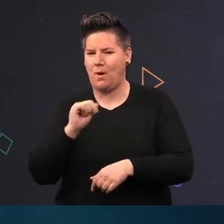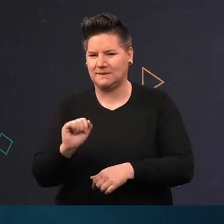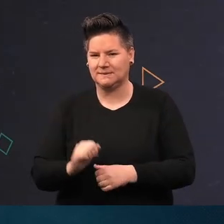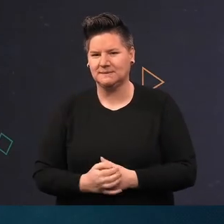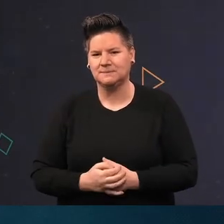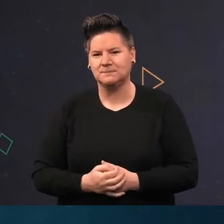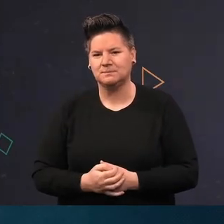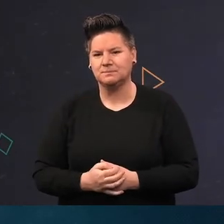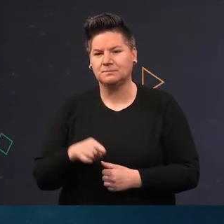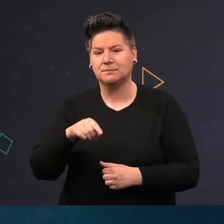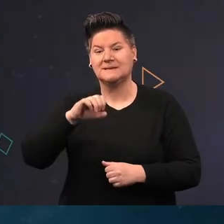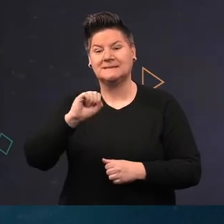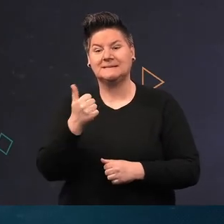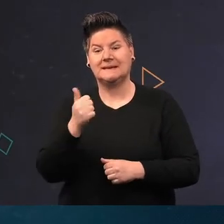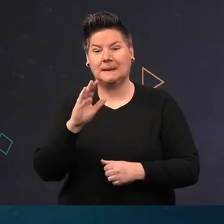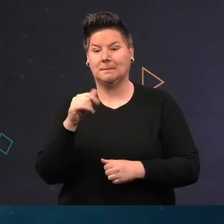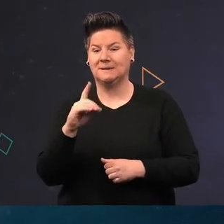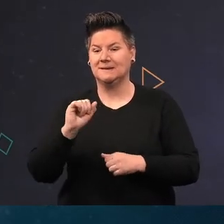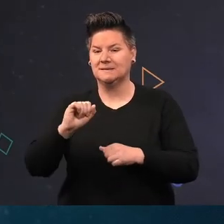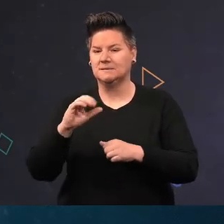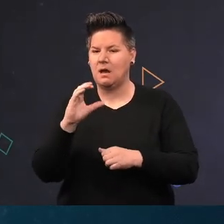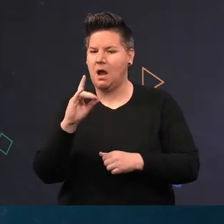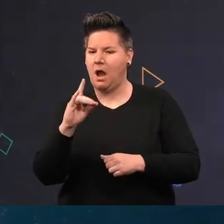And sea beard, a colonial hydroid, Nemertesia.